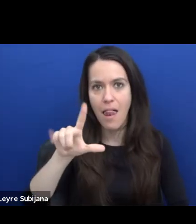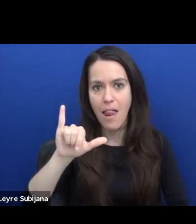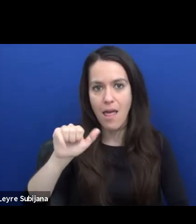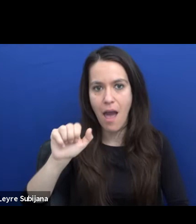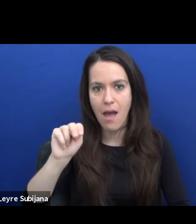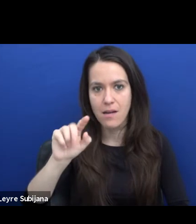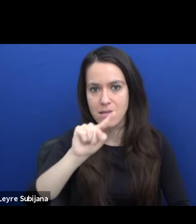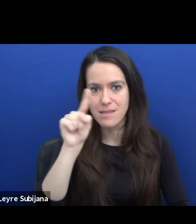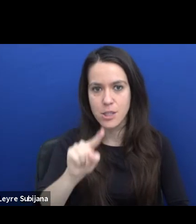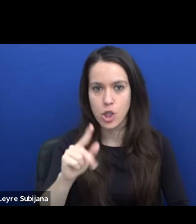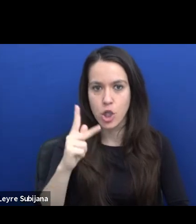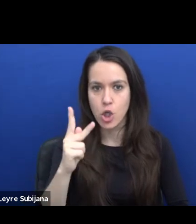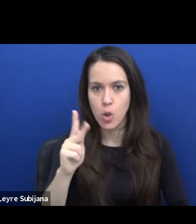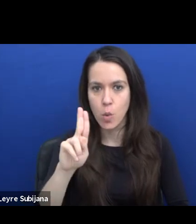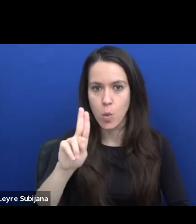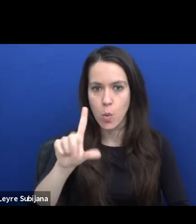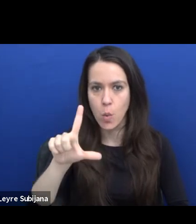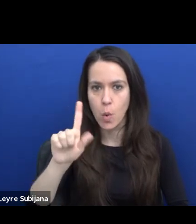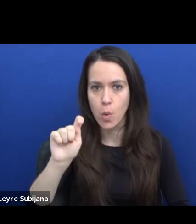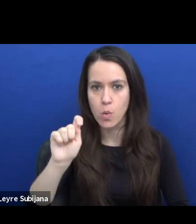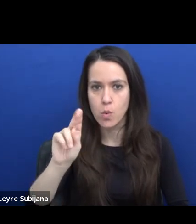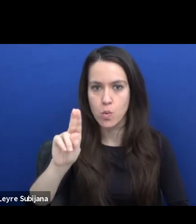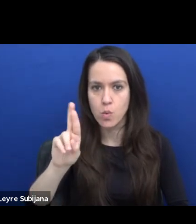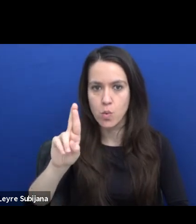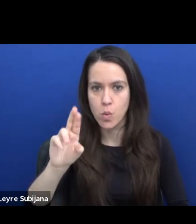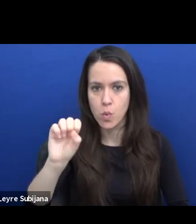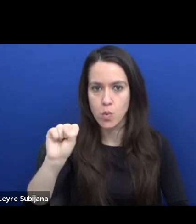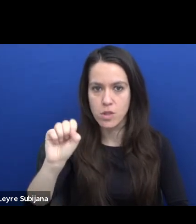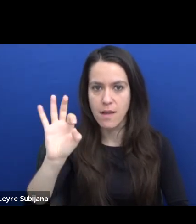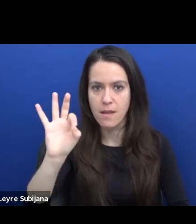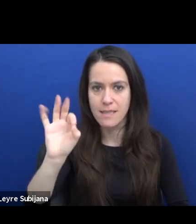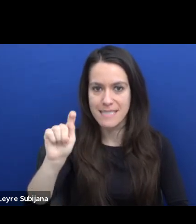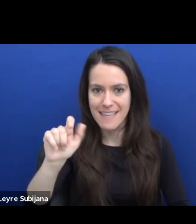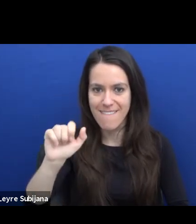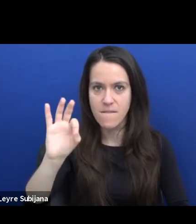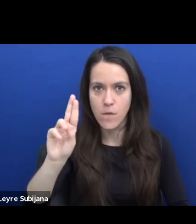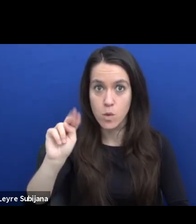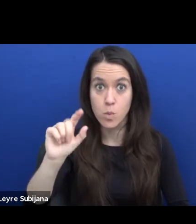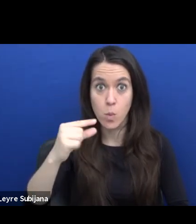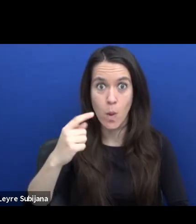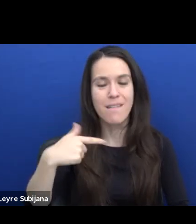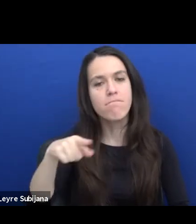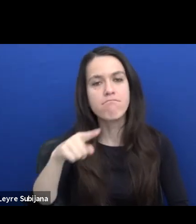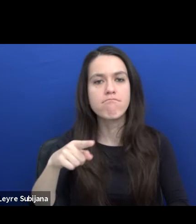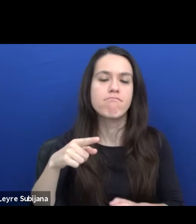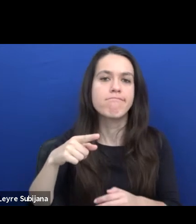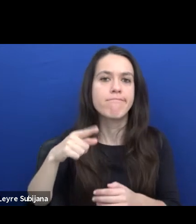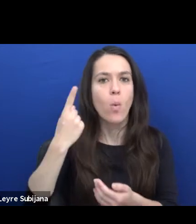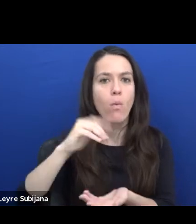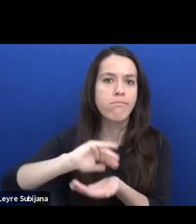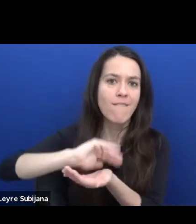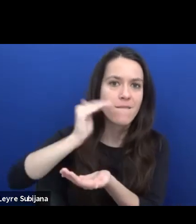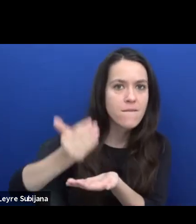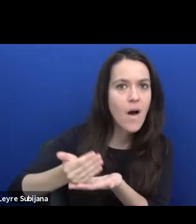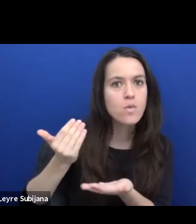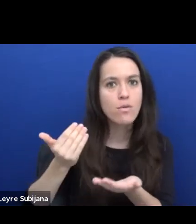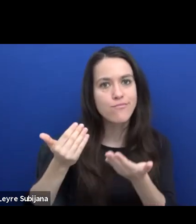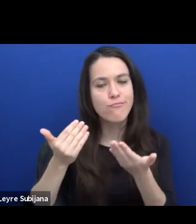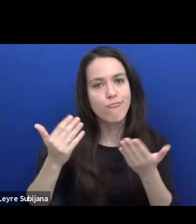and really Allianz Kultursiftung is a not for profit cultural foundation which promotes open and diverse societies through arts